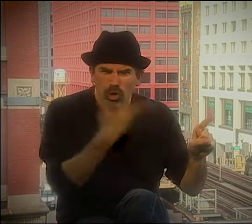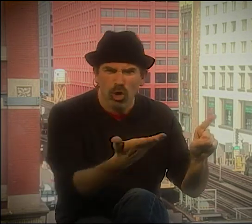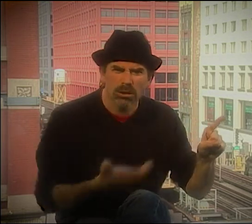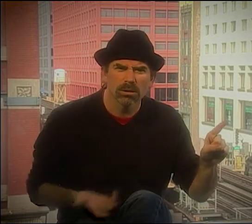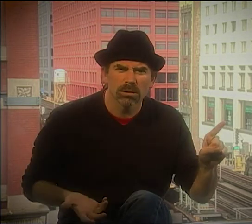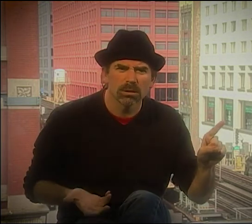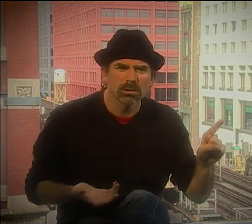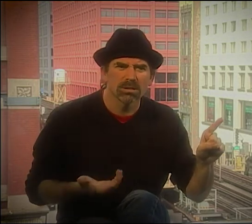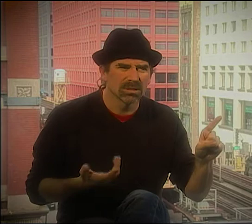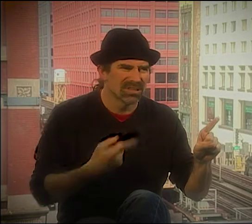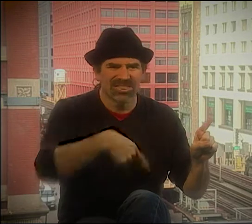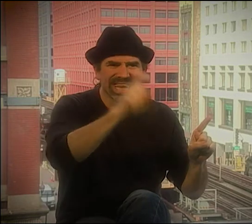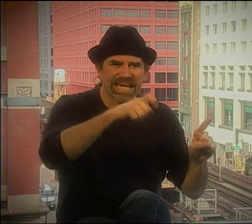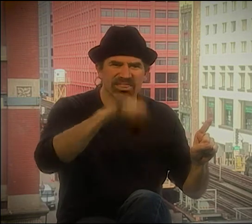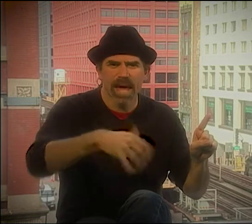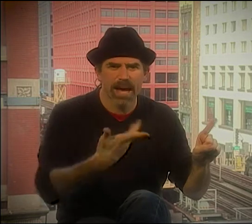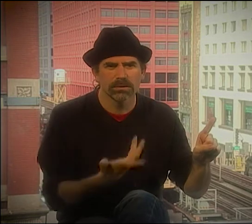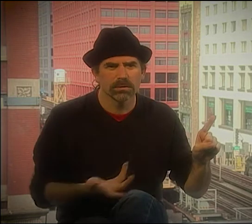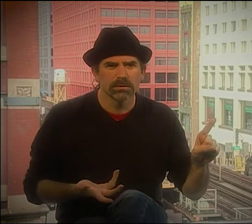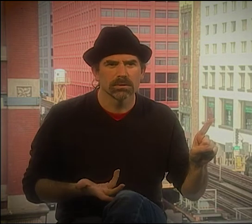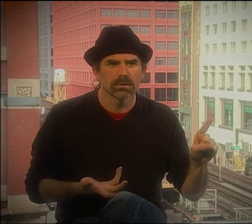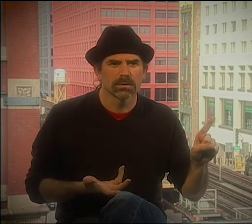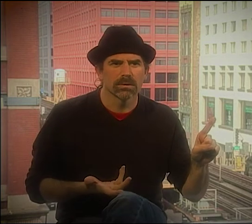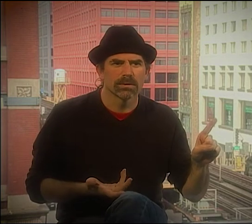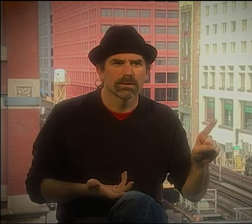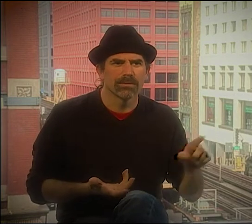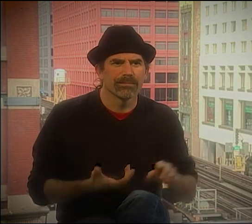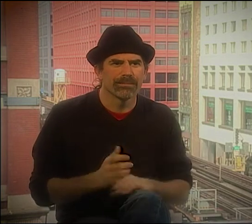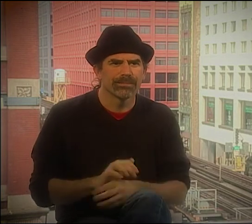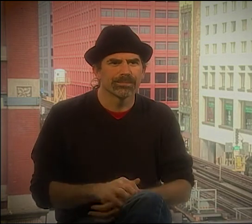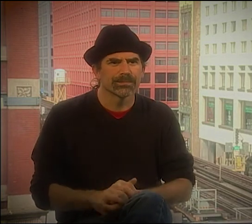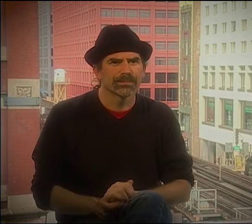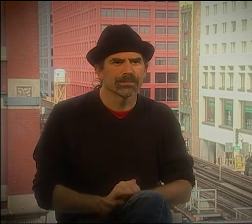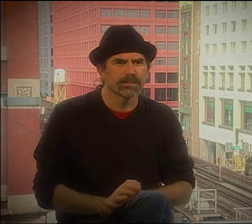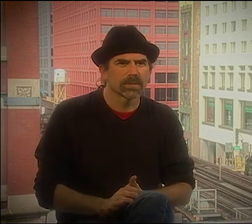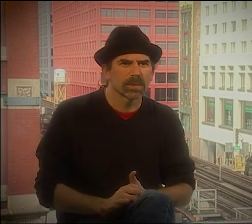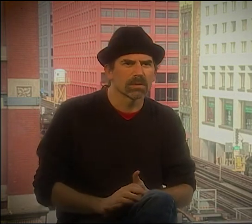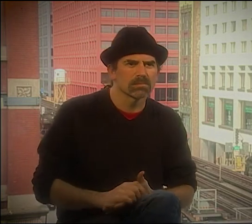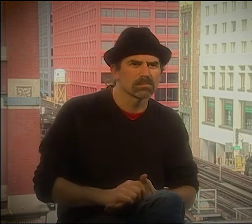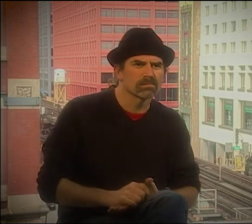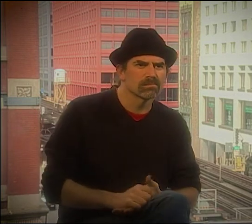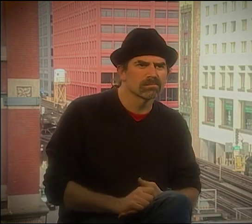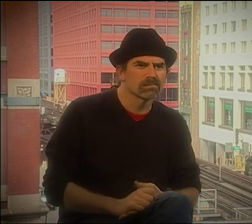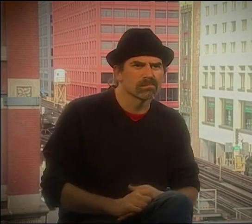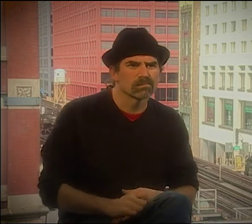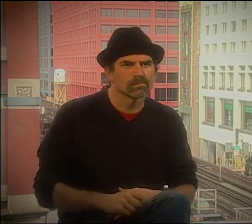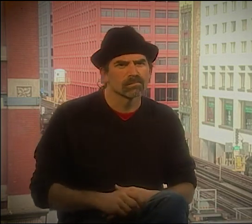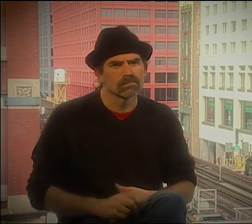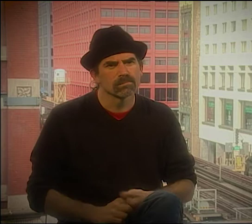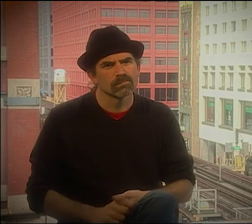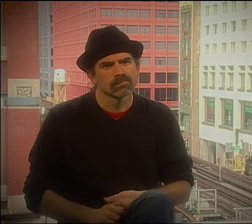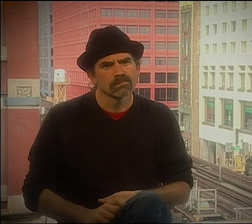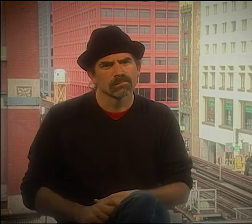ELLA AND VALLI BOTH WERE VERY, VERY STRONG, YOU KNOW, WHICH IS GREAT.